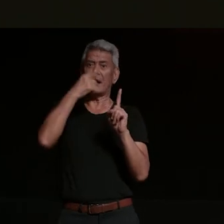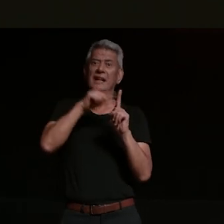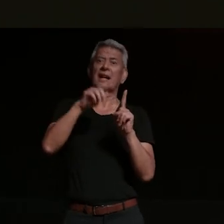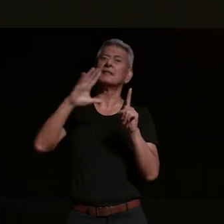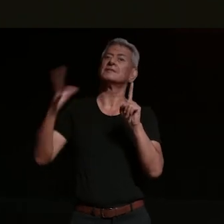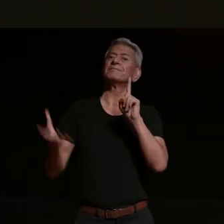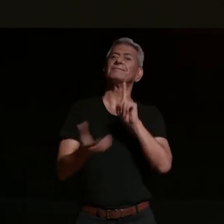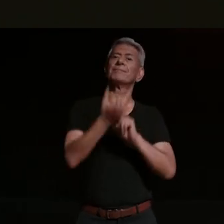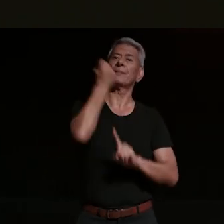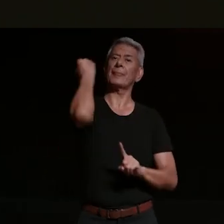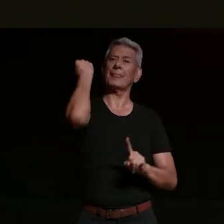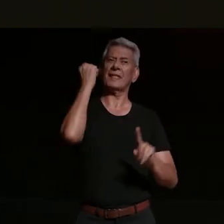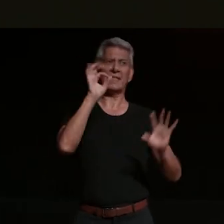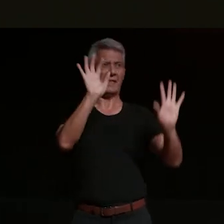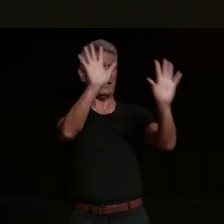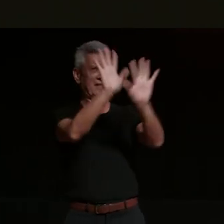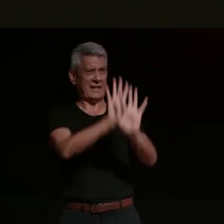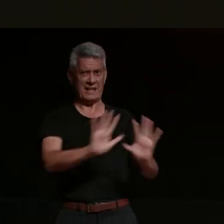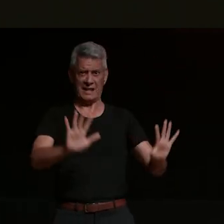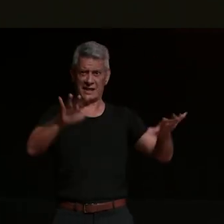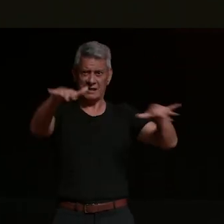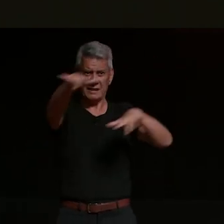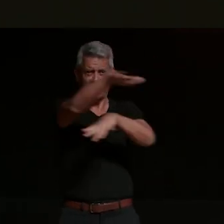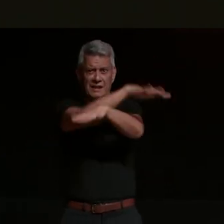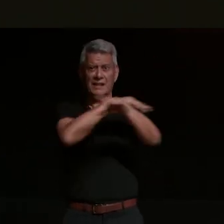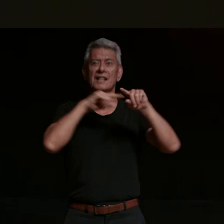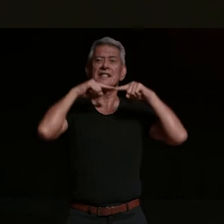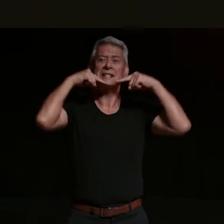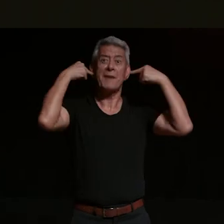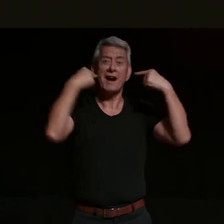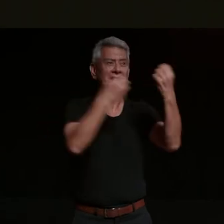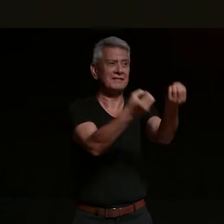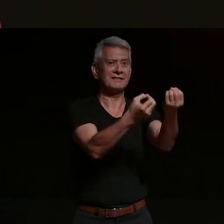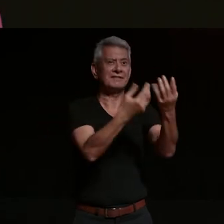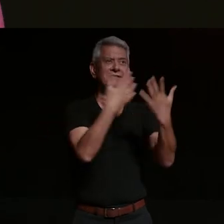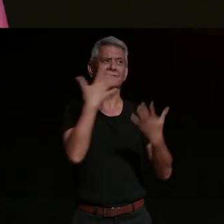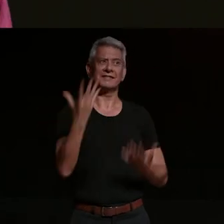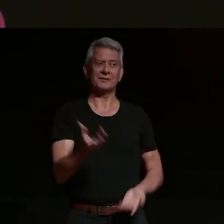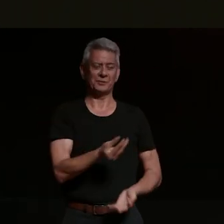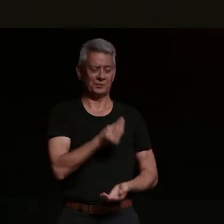the nonchalant amber of your smile i want to be the toil of the entire